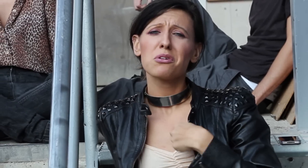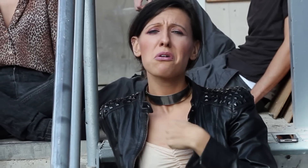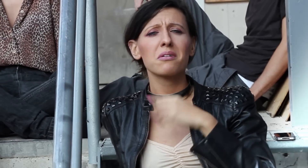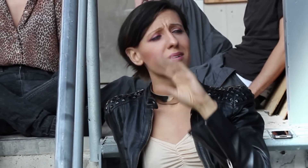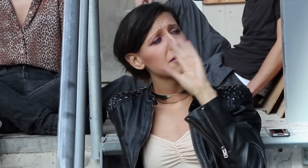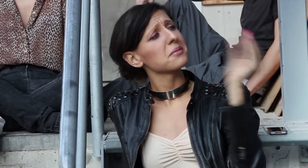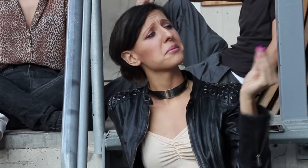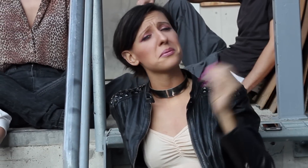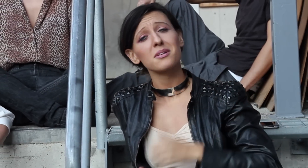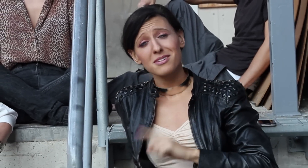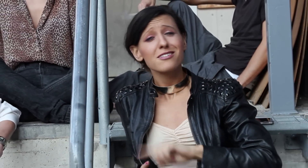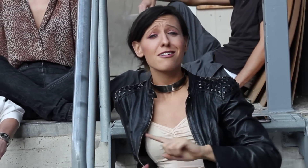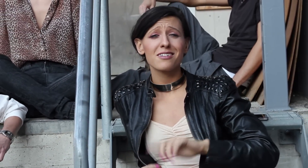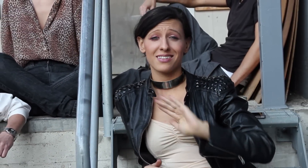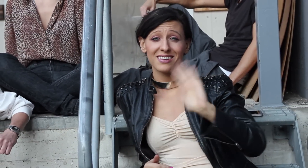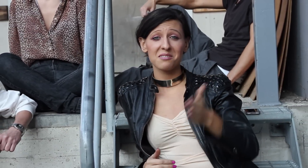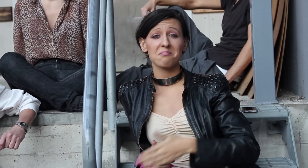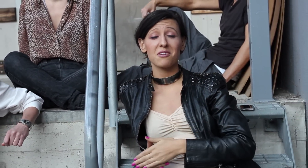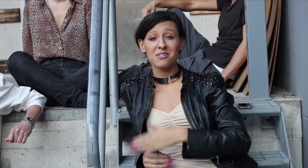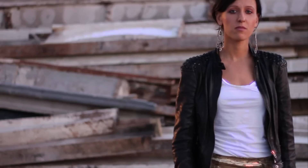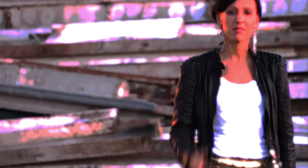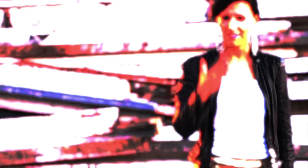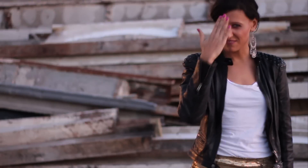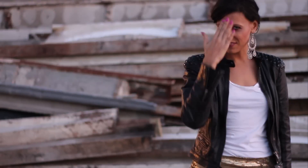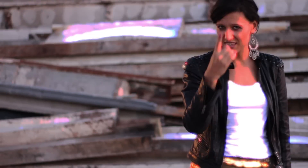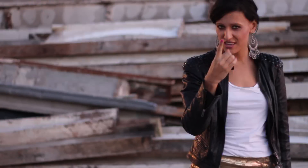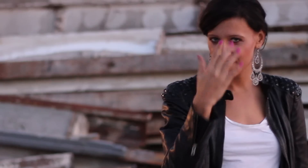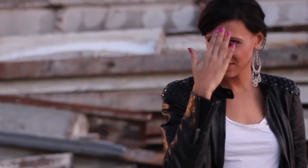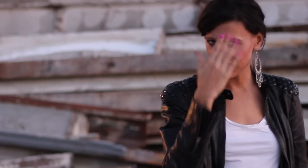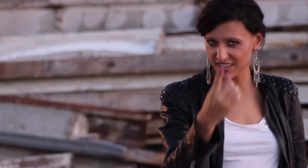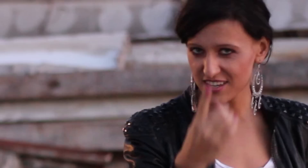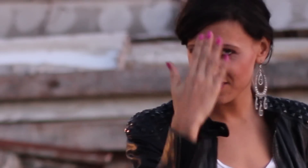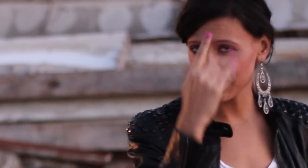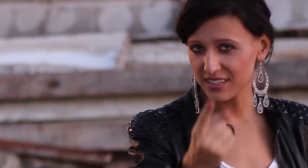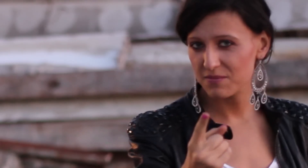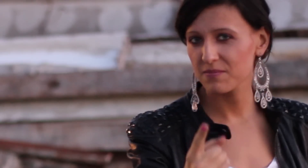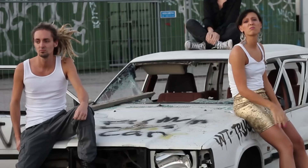Yes, I've been black but when I come back you'll know, know, know